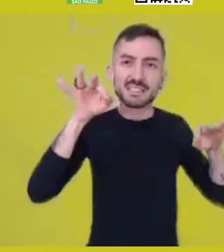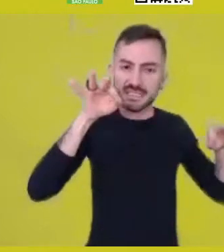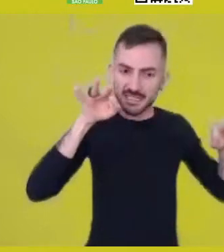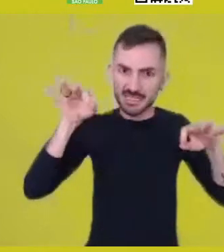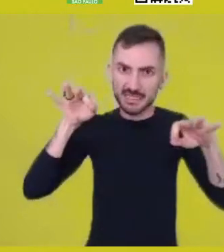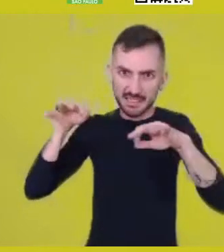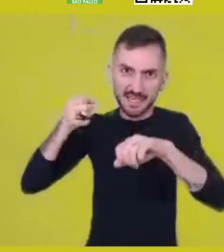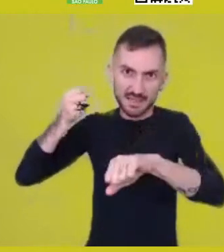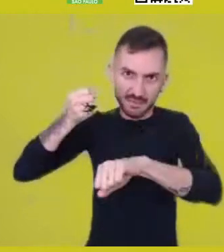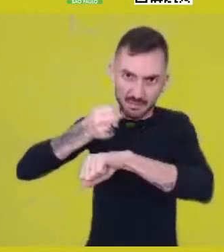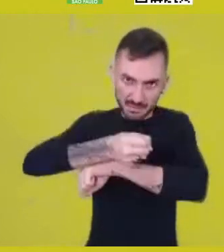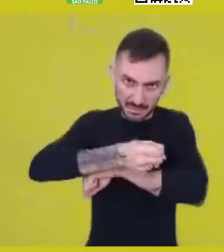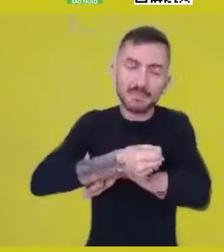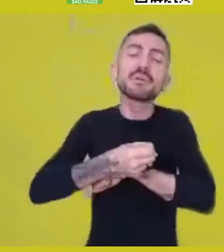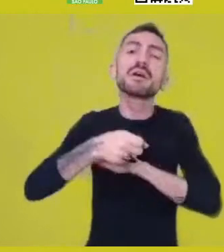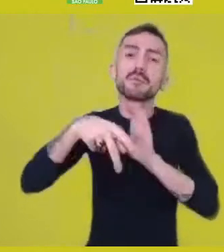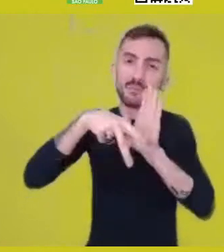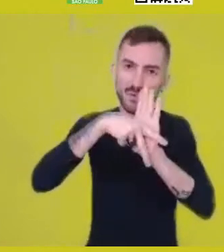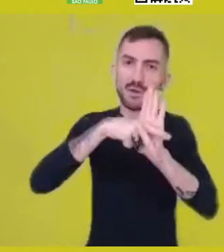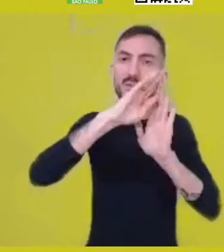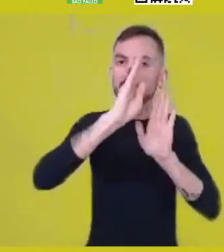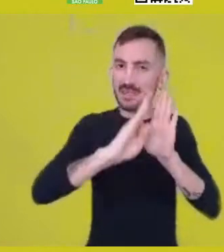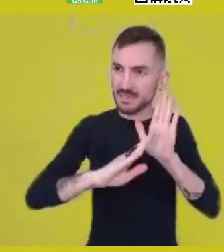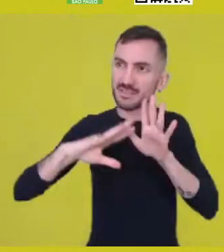colonial, racist, slavist regime,